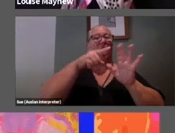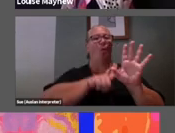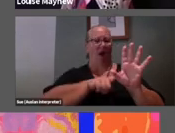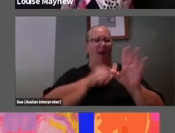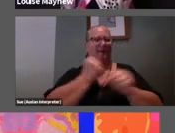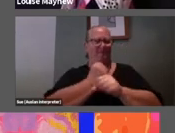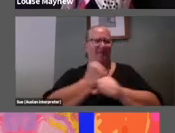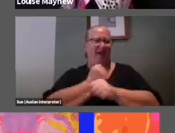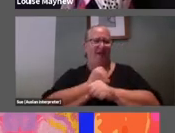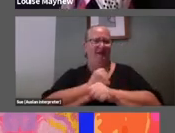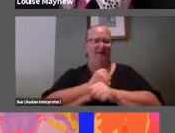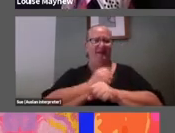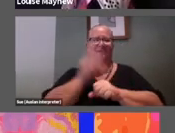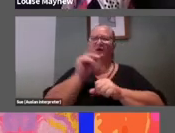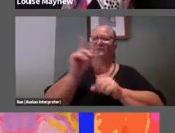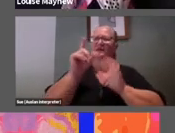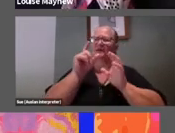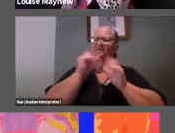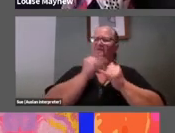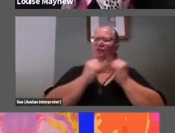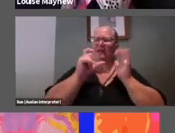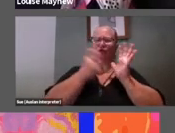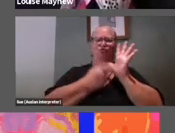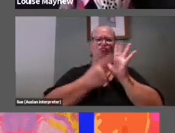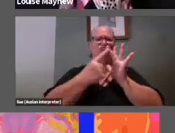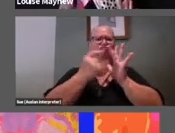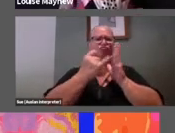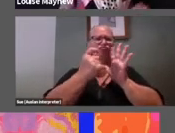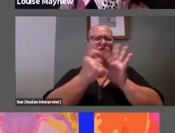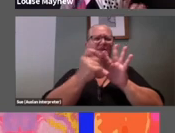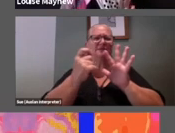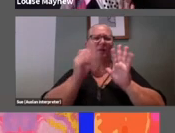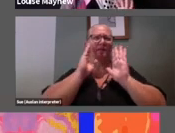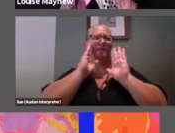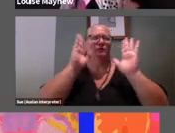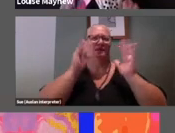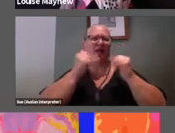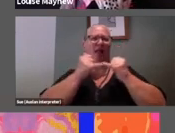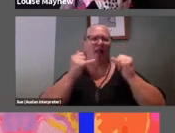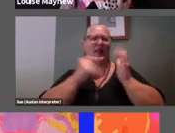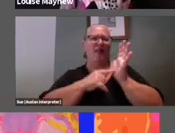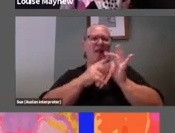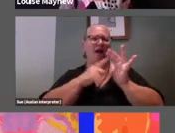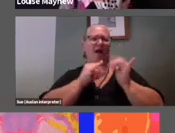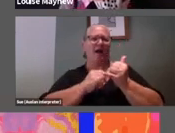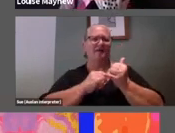crisp and beautiful lines of modern art as she does from the grungy aesthetics